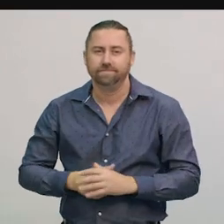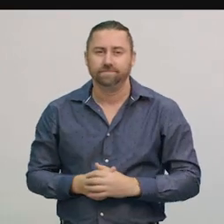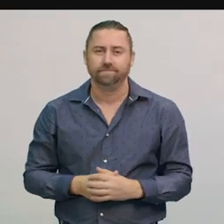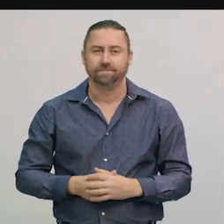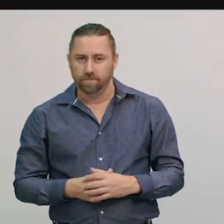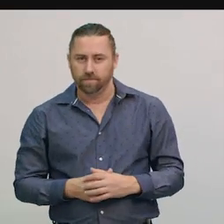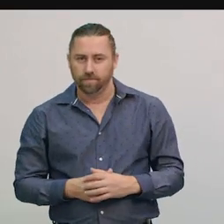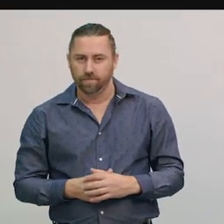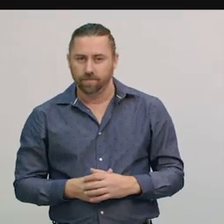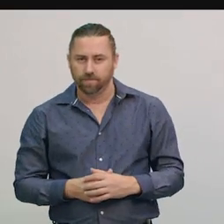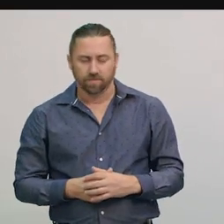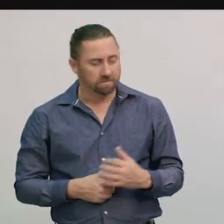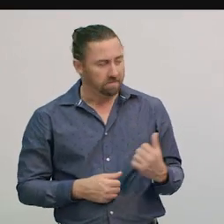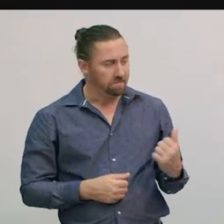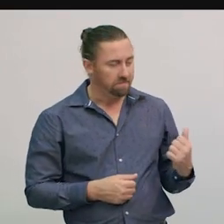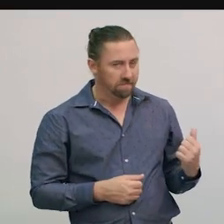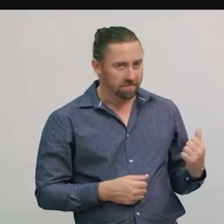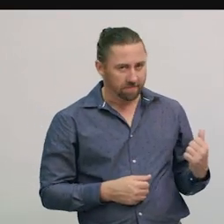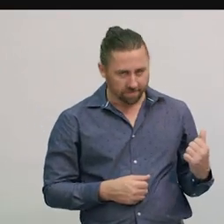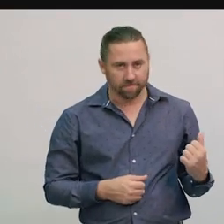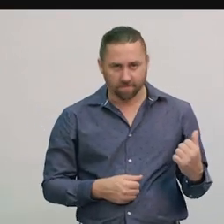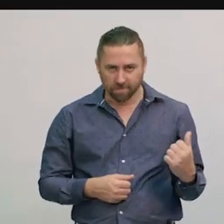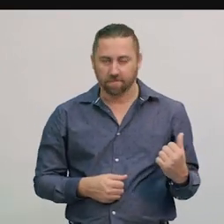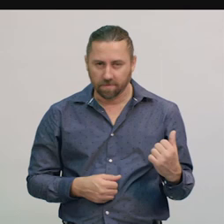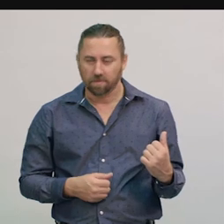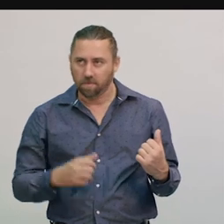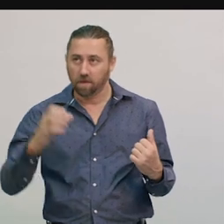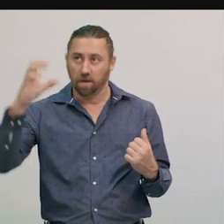Remember, the Sun light reflects off the surface of the Moon.